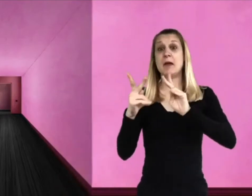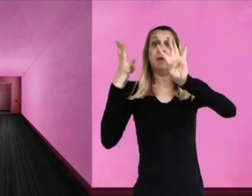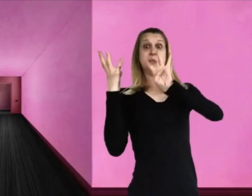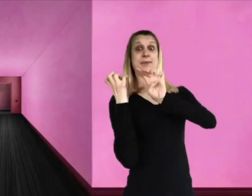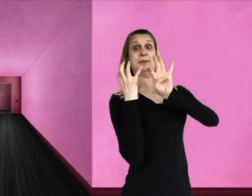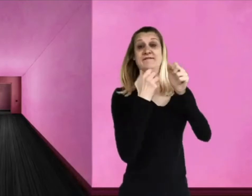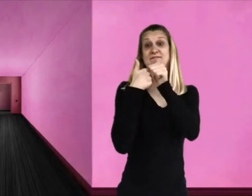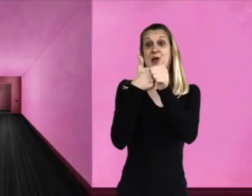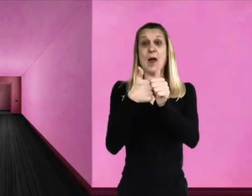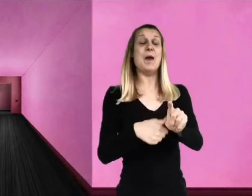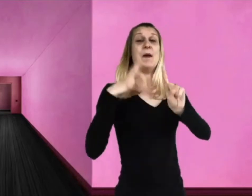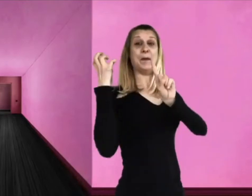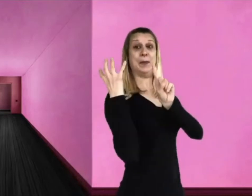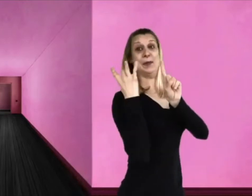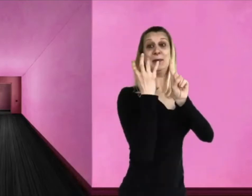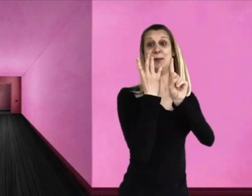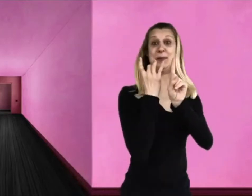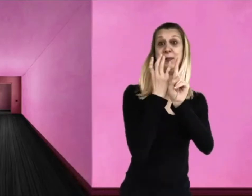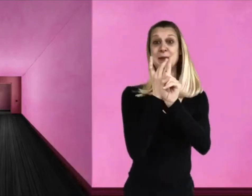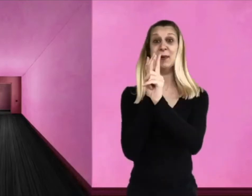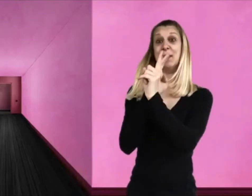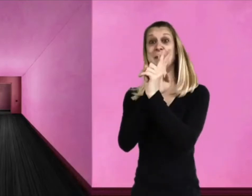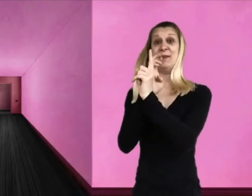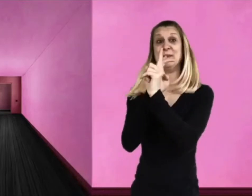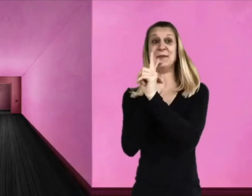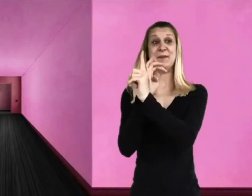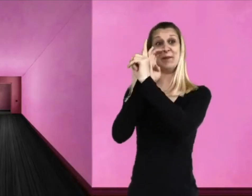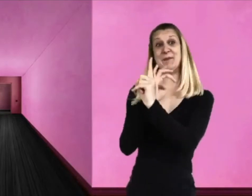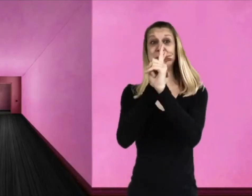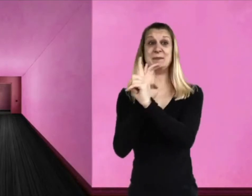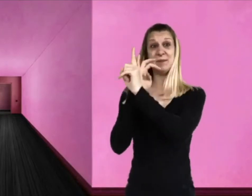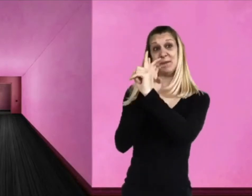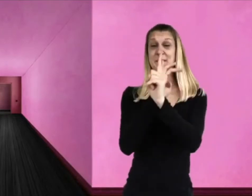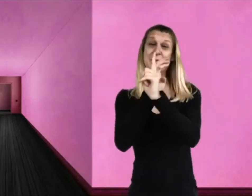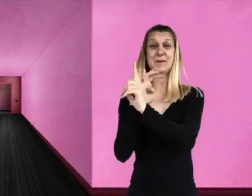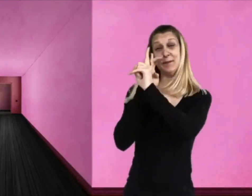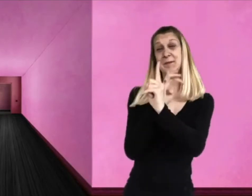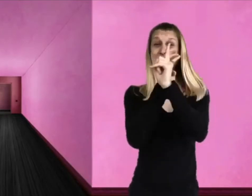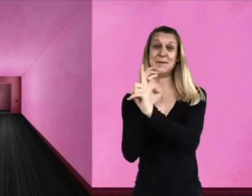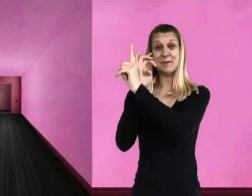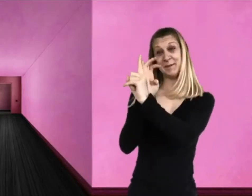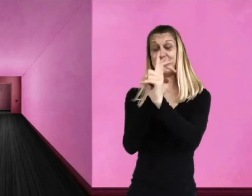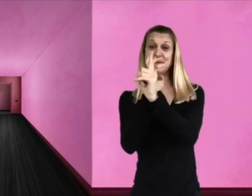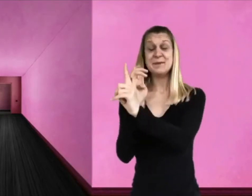and the visitors all hurried after him.